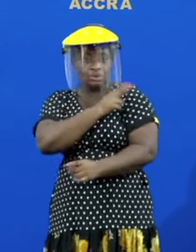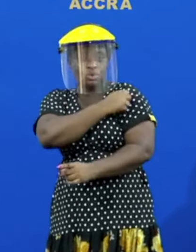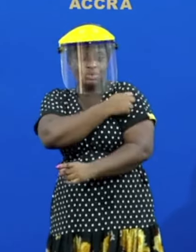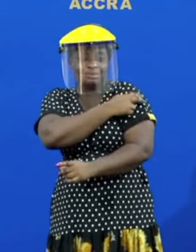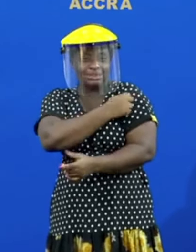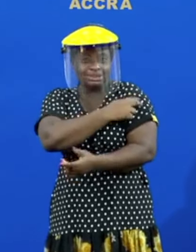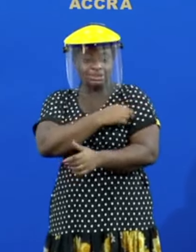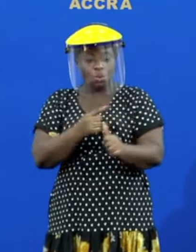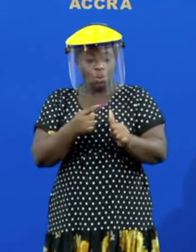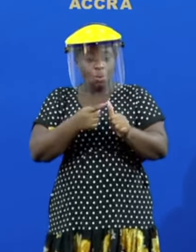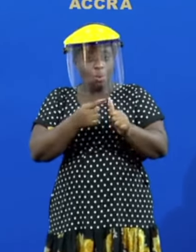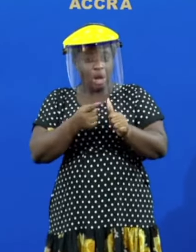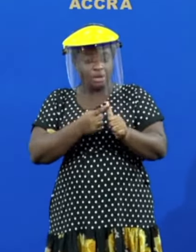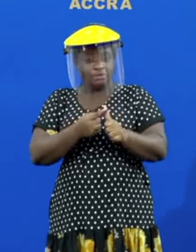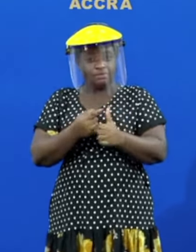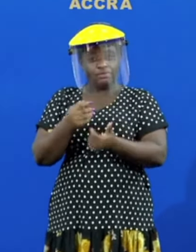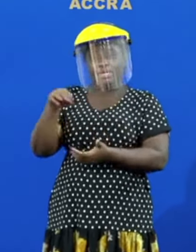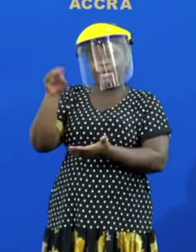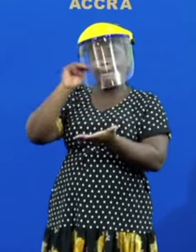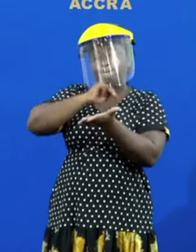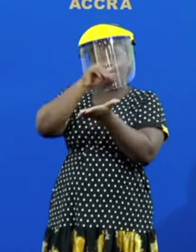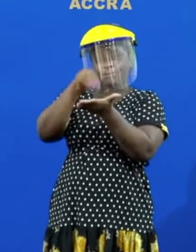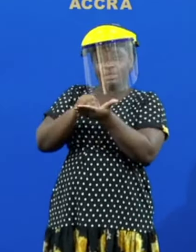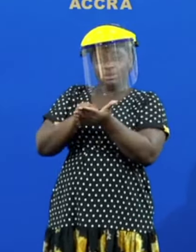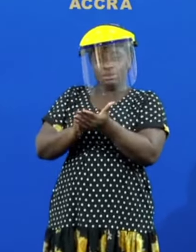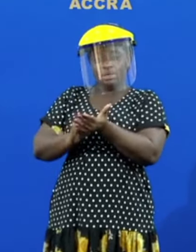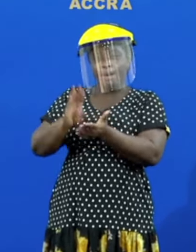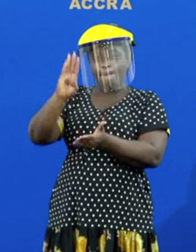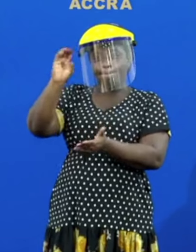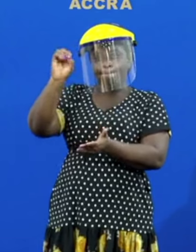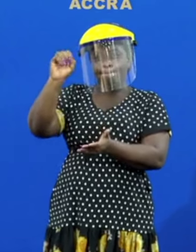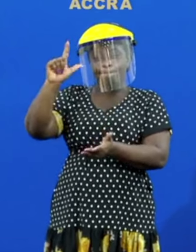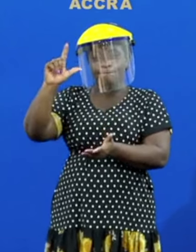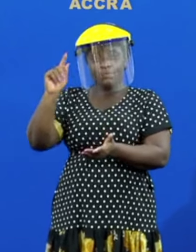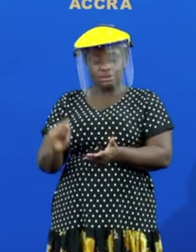one for the middle belt one for the northern belt of the country these are psychiatric hospitals